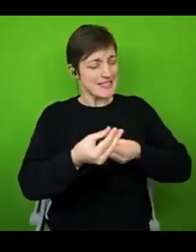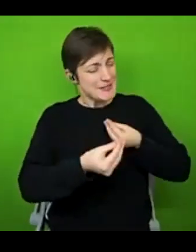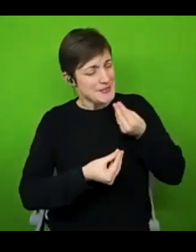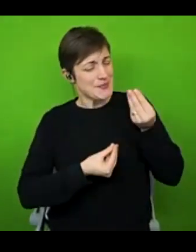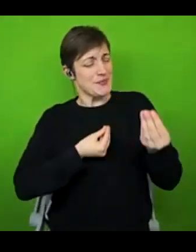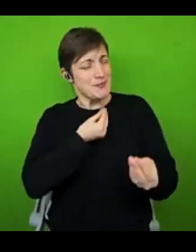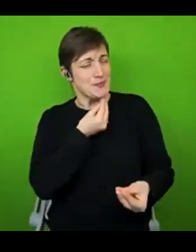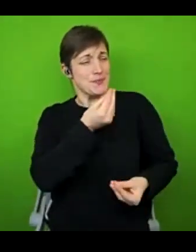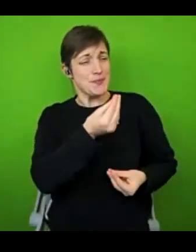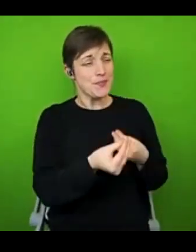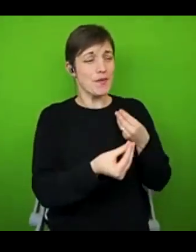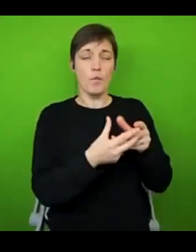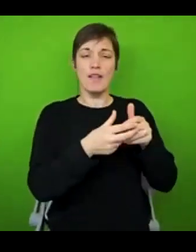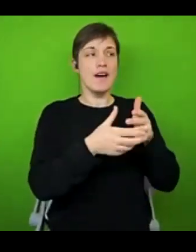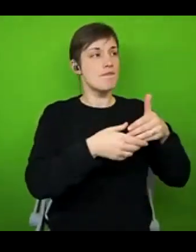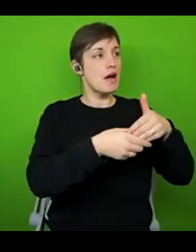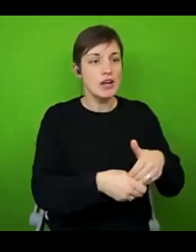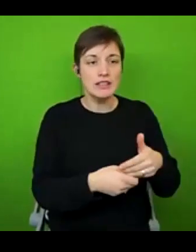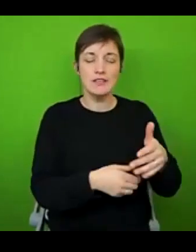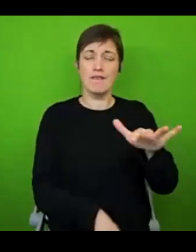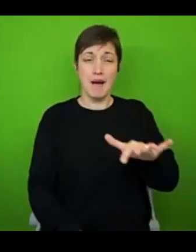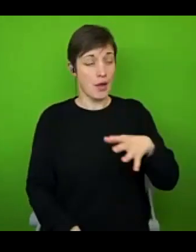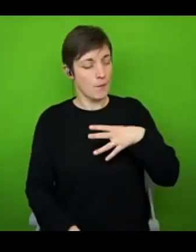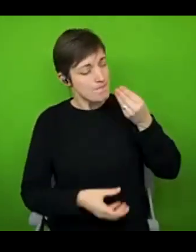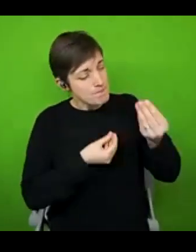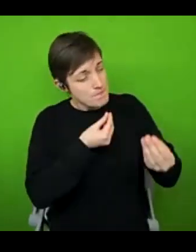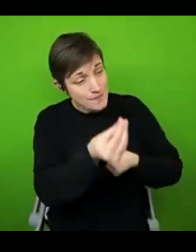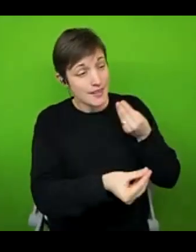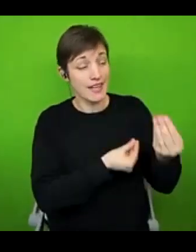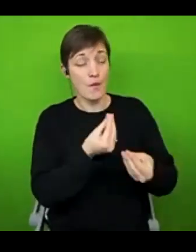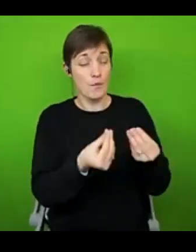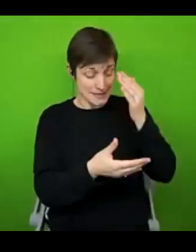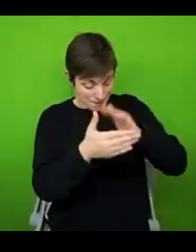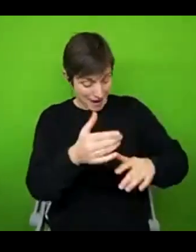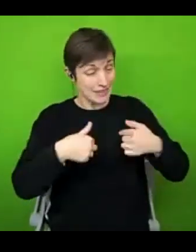anything to try and make them understand what I was experiencing. I wanted them to see that I was living with